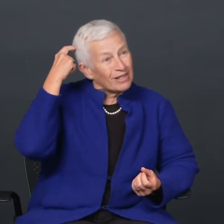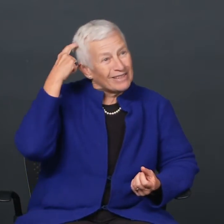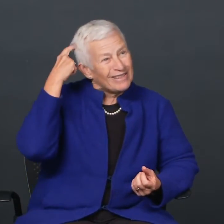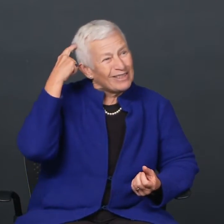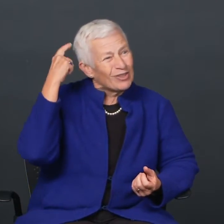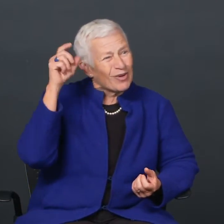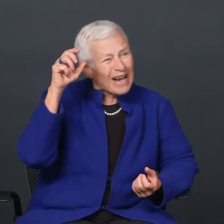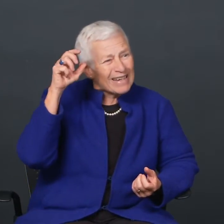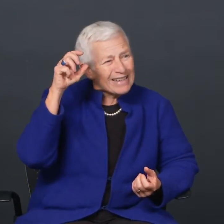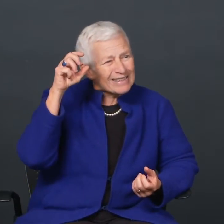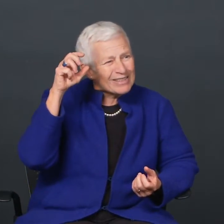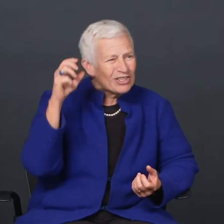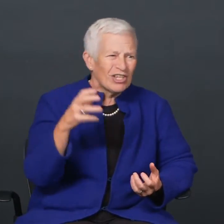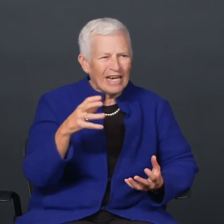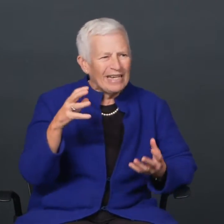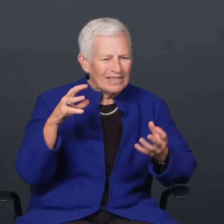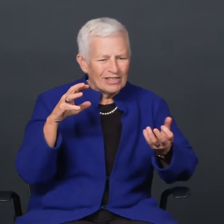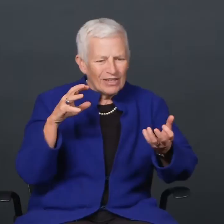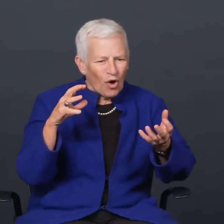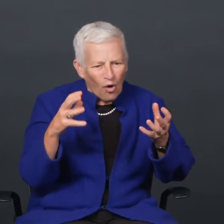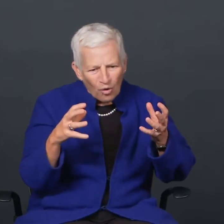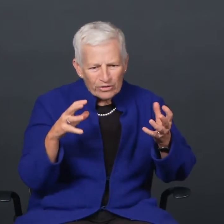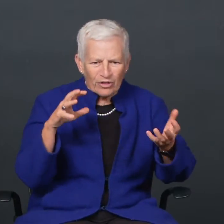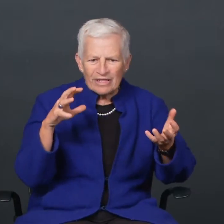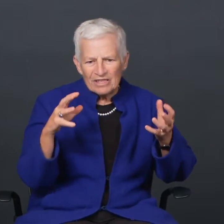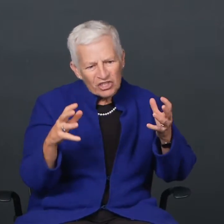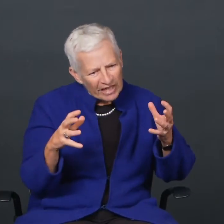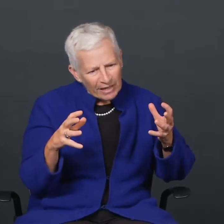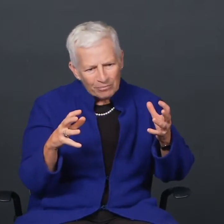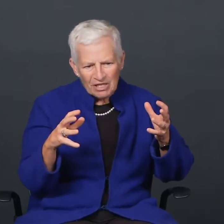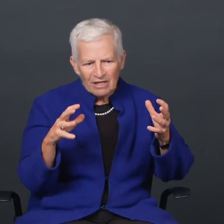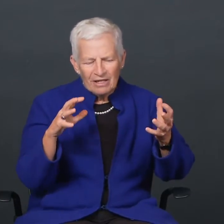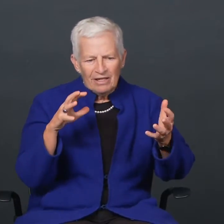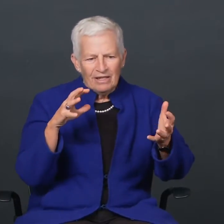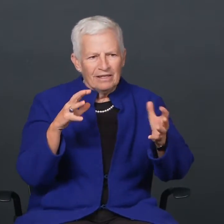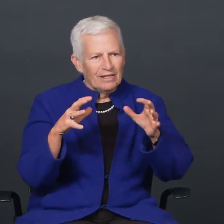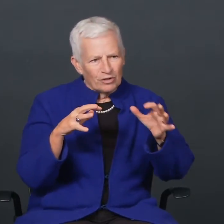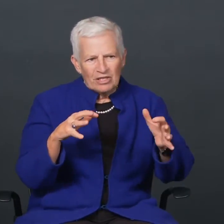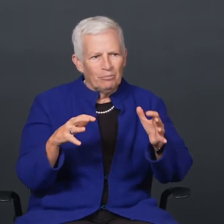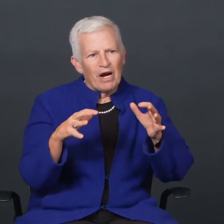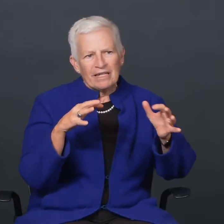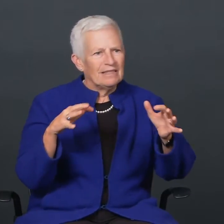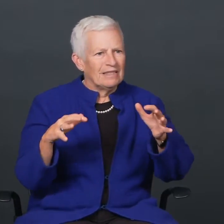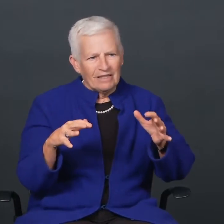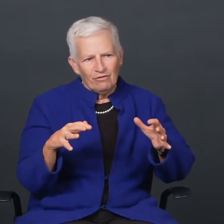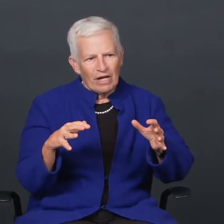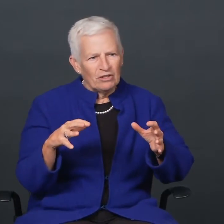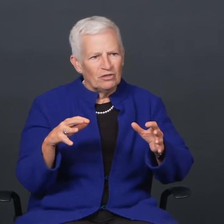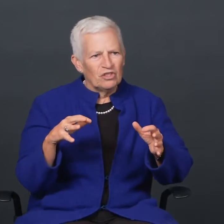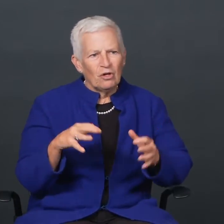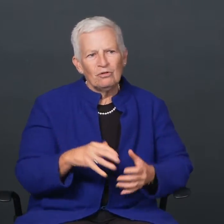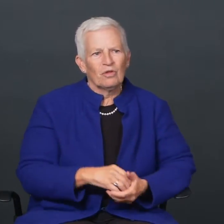because digital contexts changed and altered and shaped literacy practices and values so